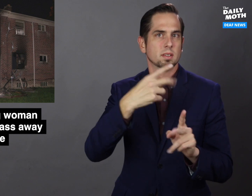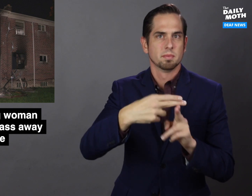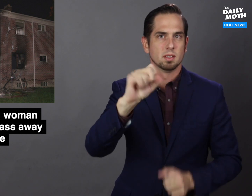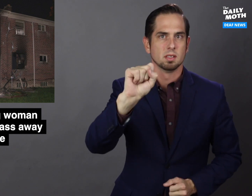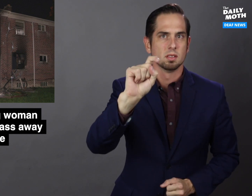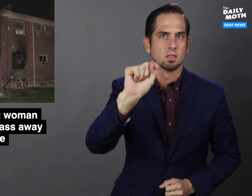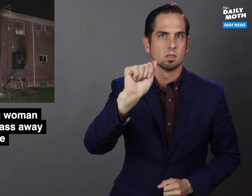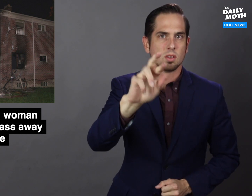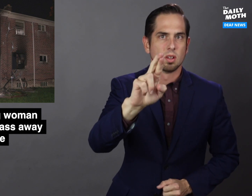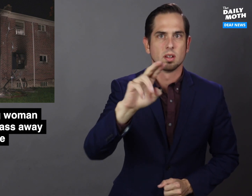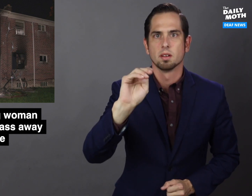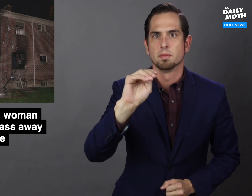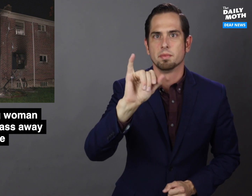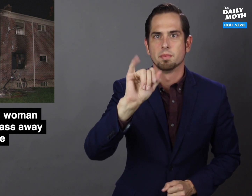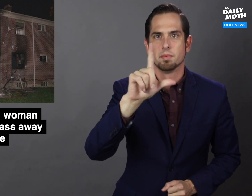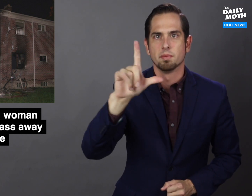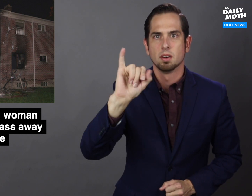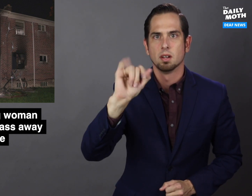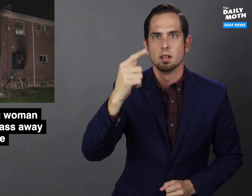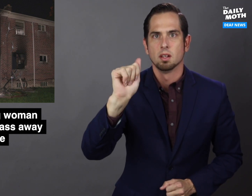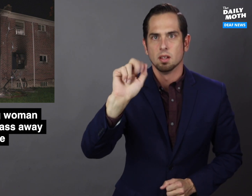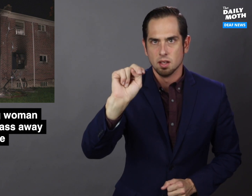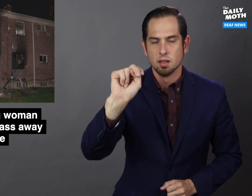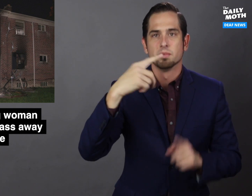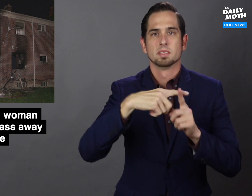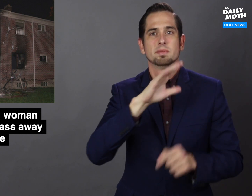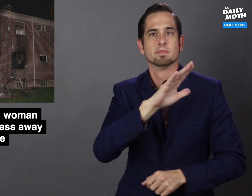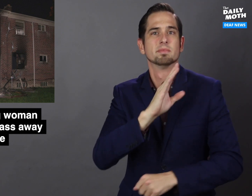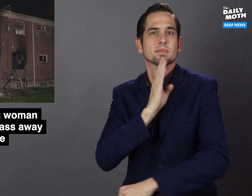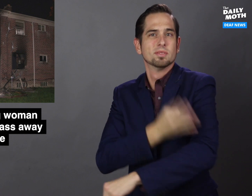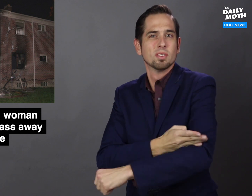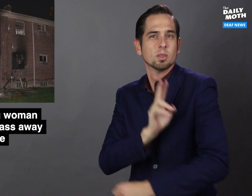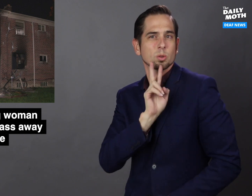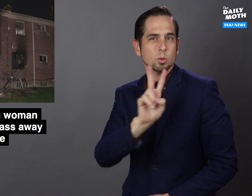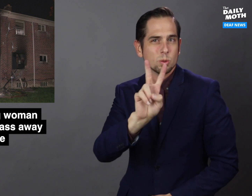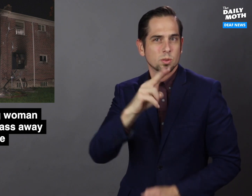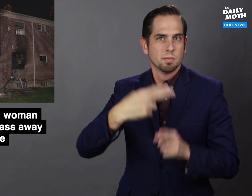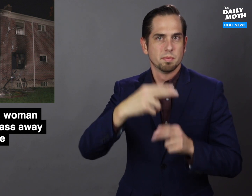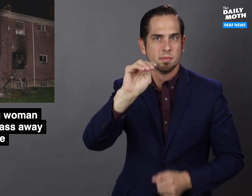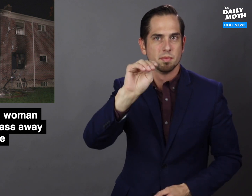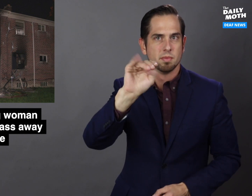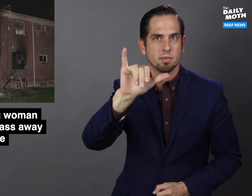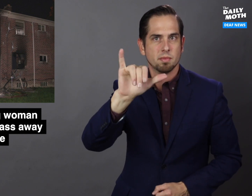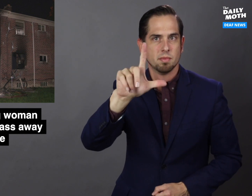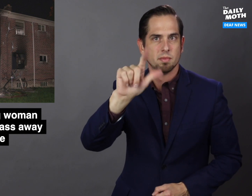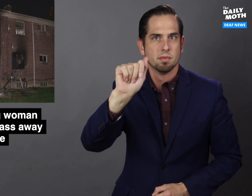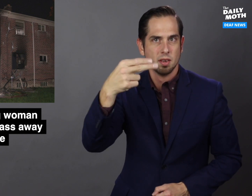Star Milligan, and her 2-year-old daughter Mylah